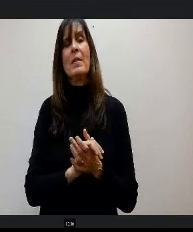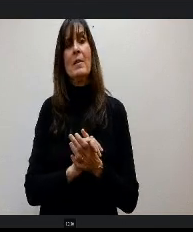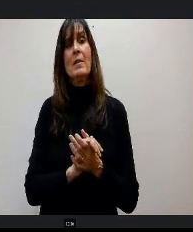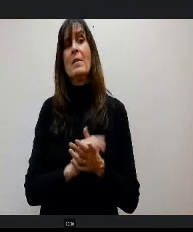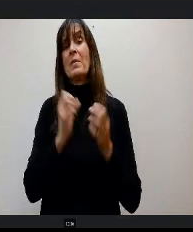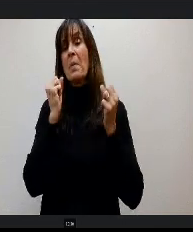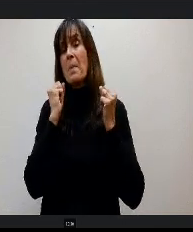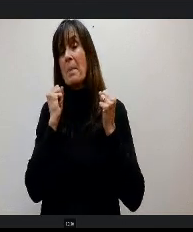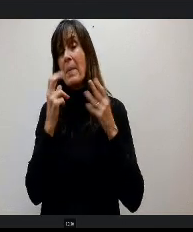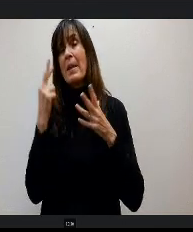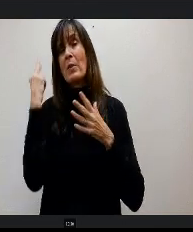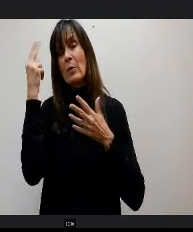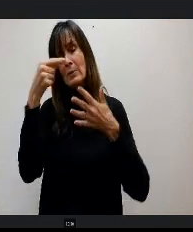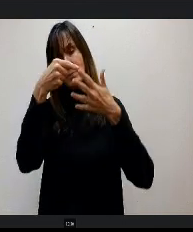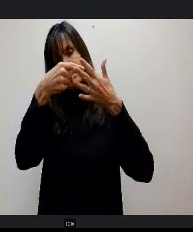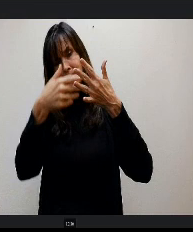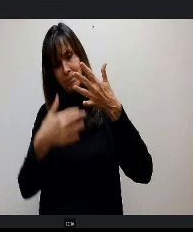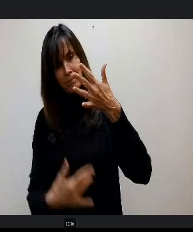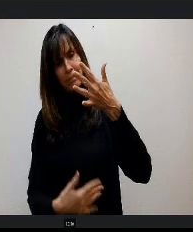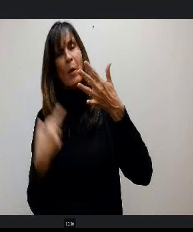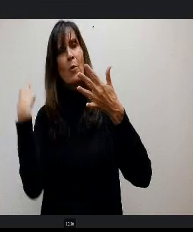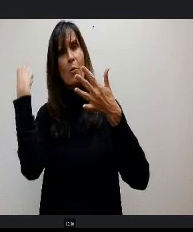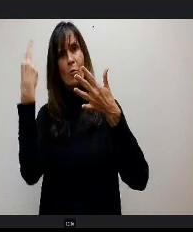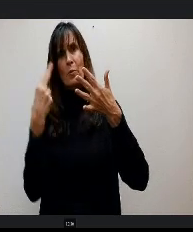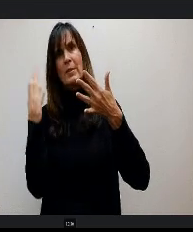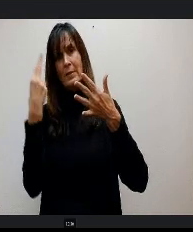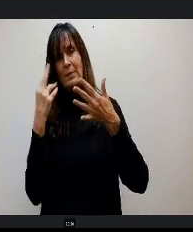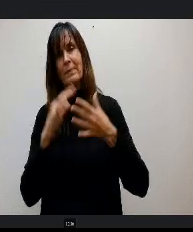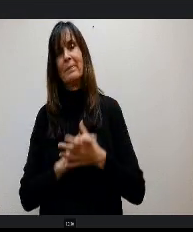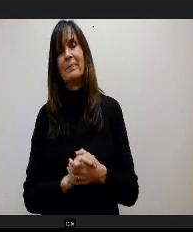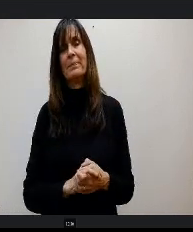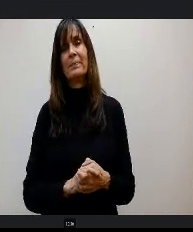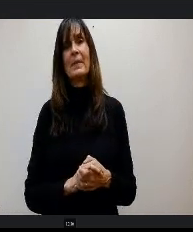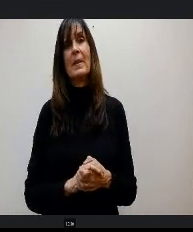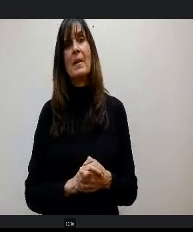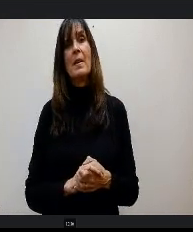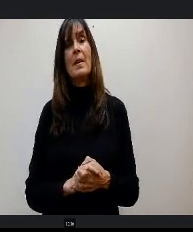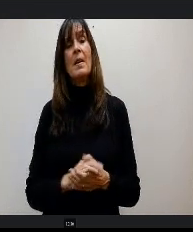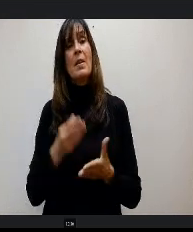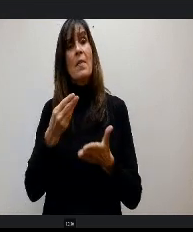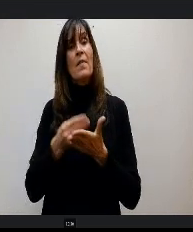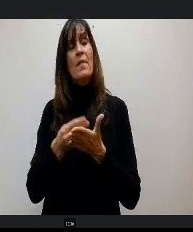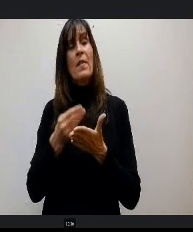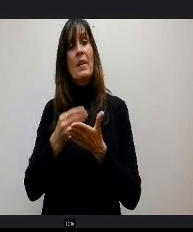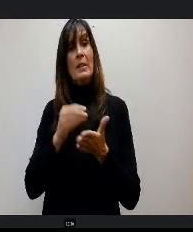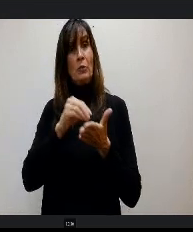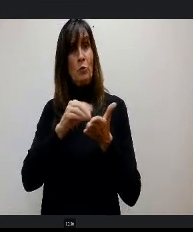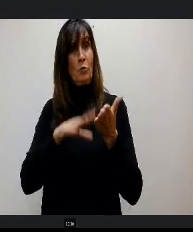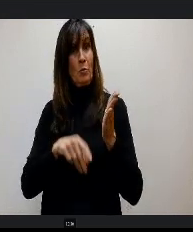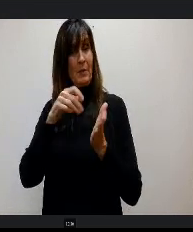looking at now, the funded pupil l count has a larger decrease when you look in my report.